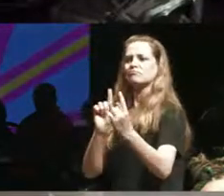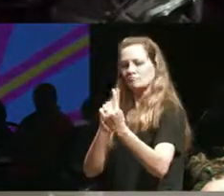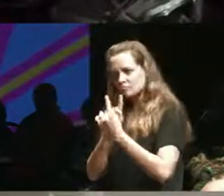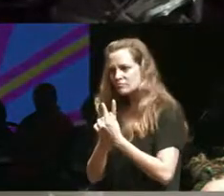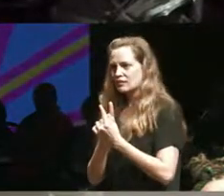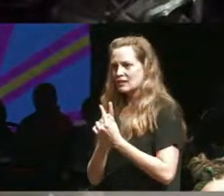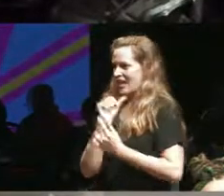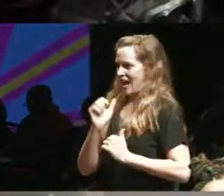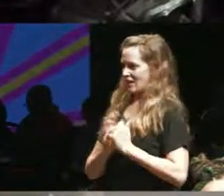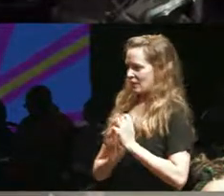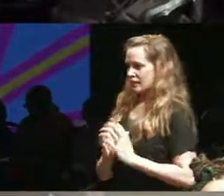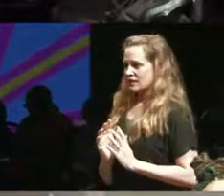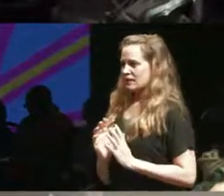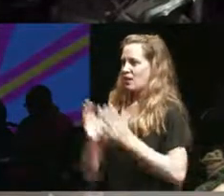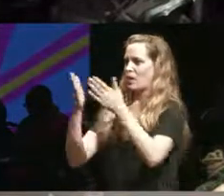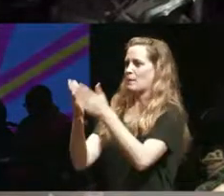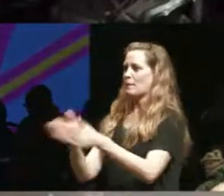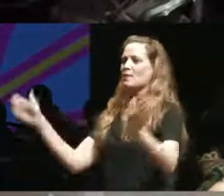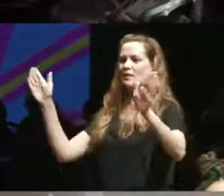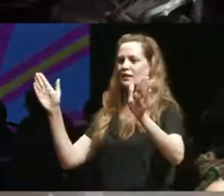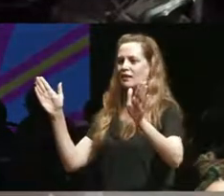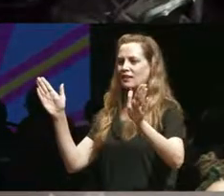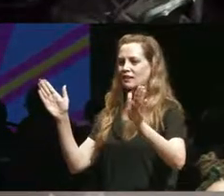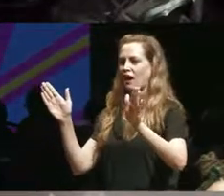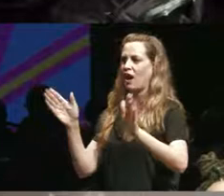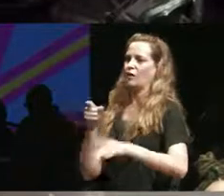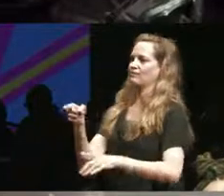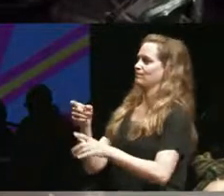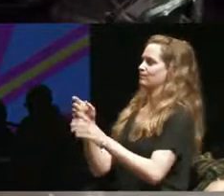gets so uncomfortable when public people make it an issue and like stop the whole